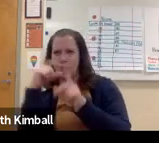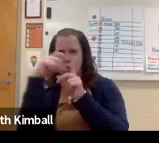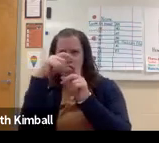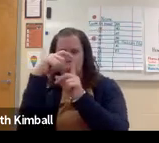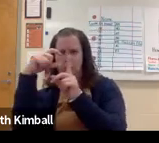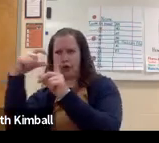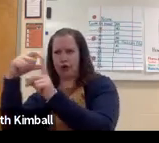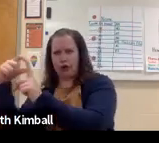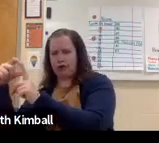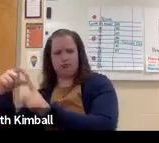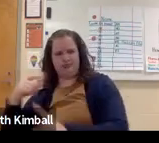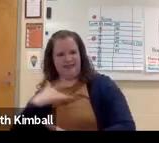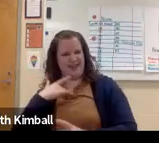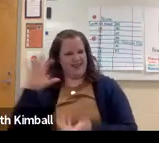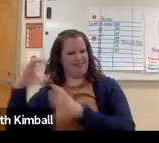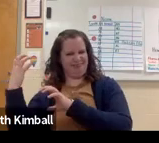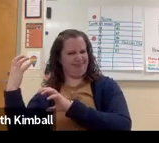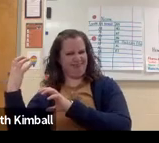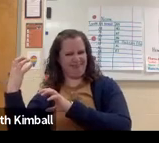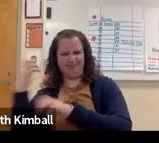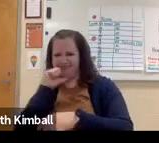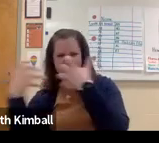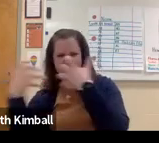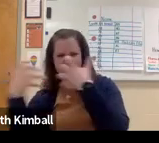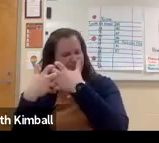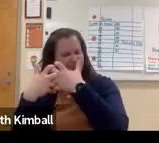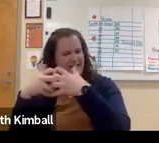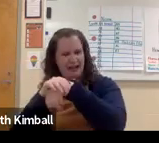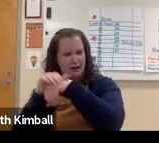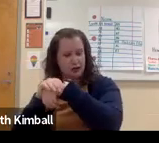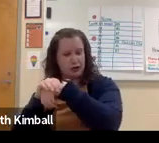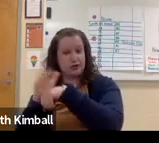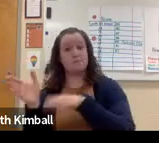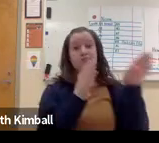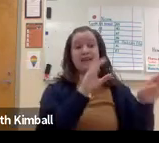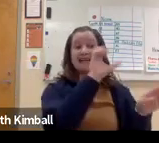It is its own language. If we tried to put that in English,